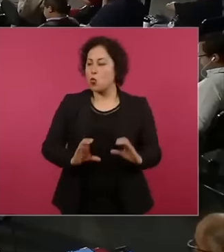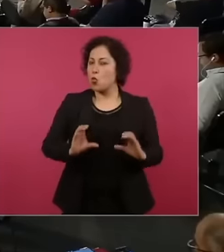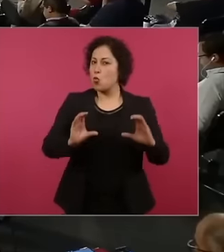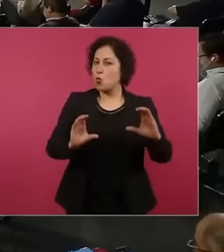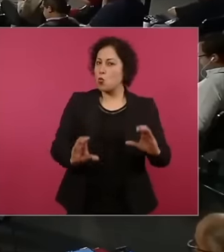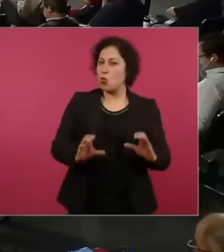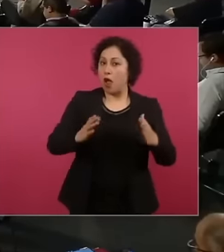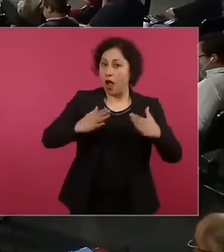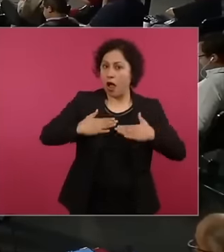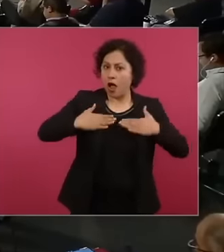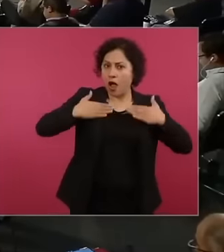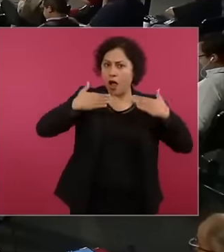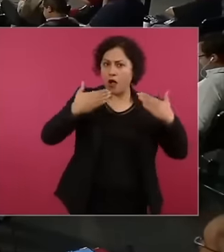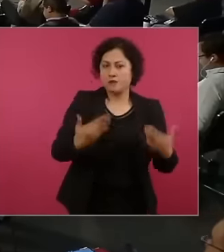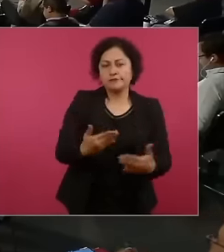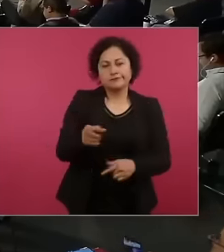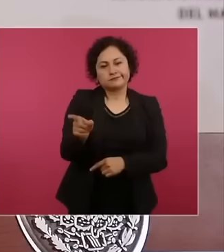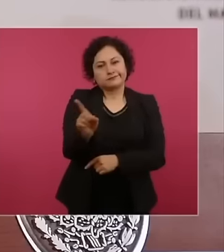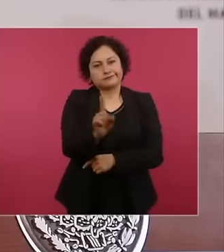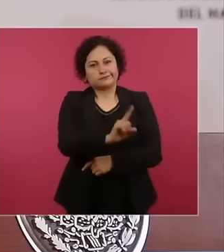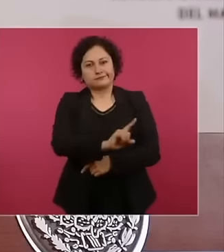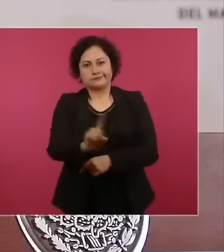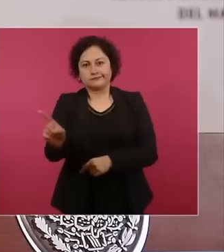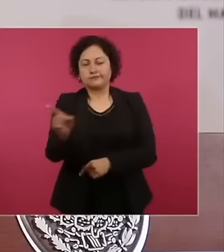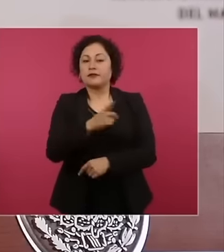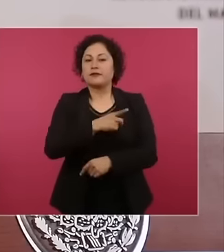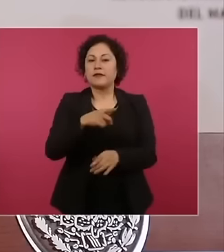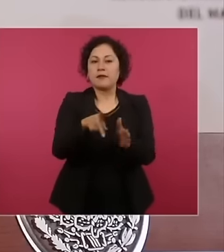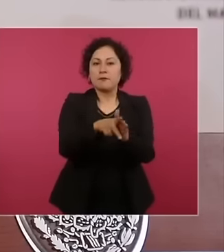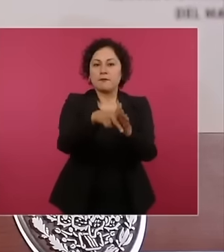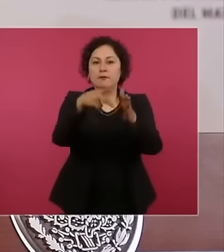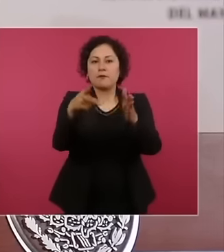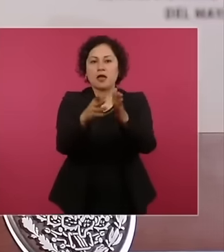the newspaper learn to listen to the